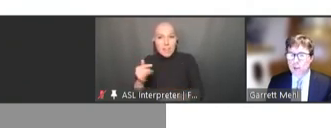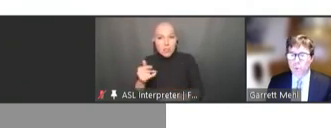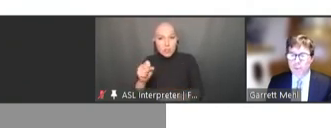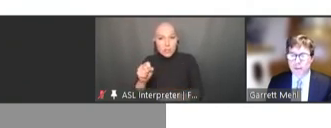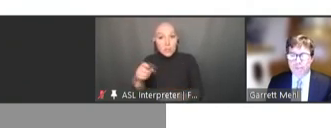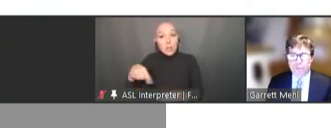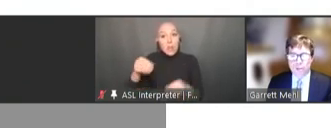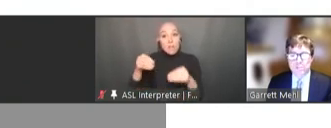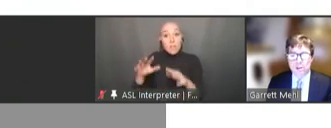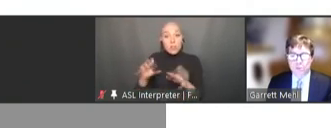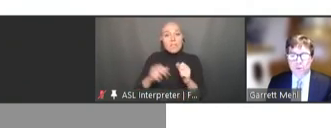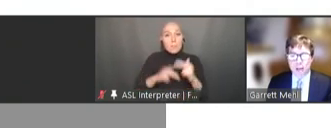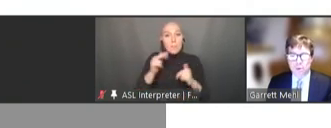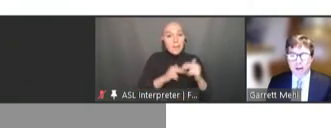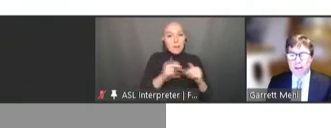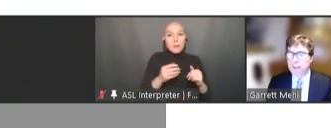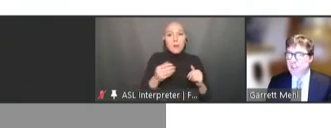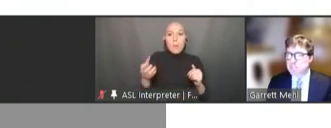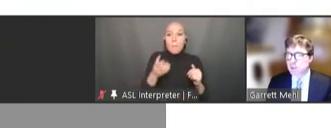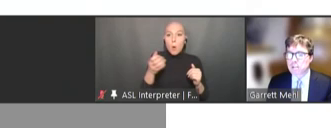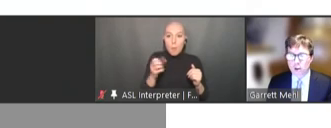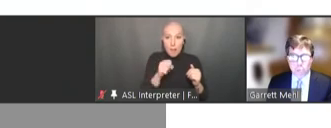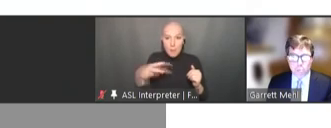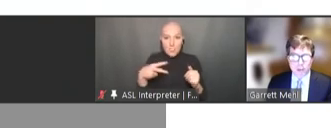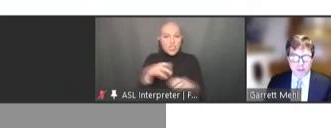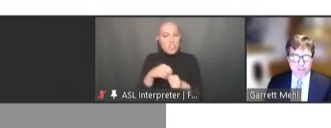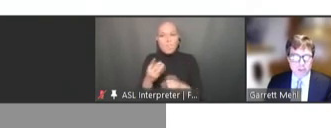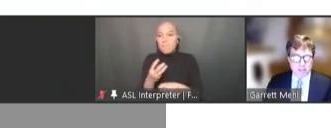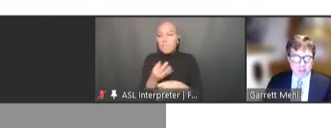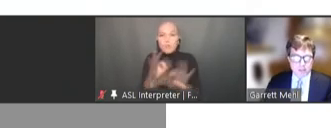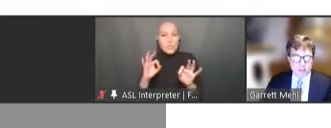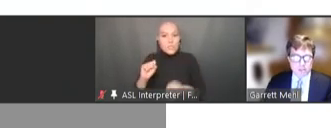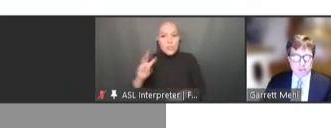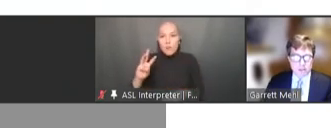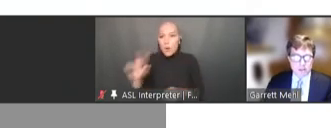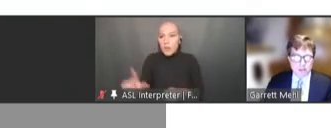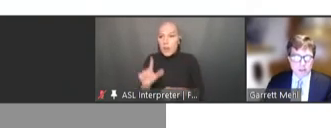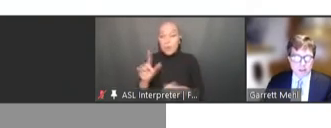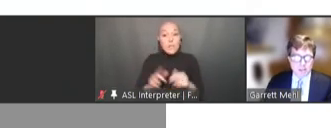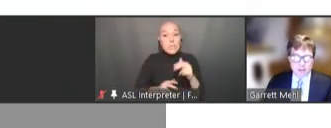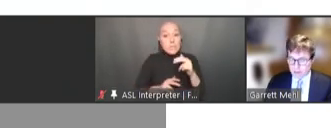within a free software library that's built on open and free standards. Next slide.